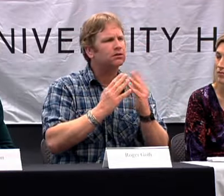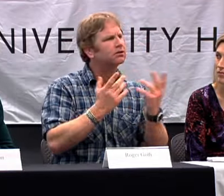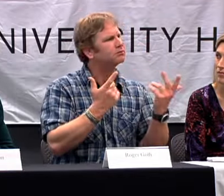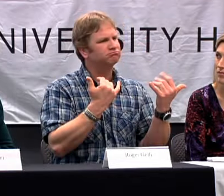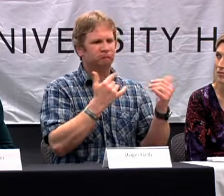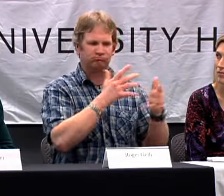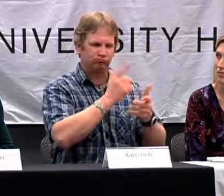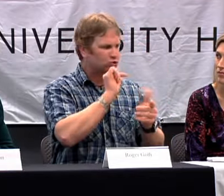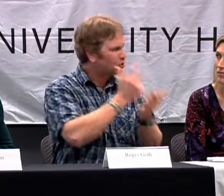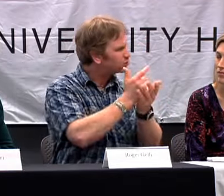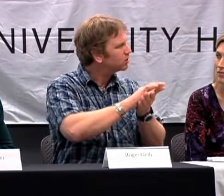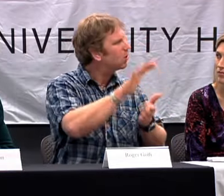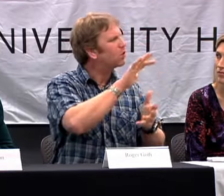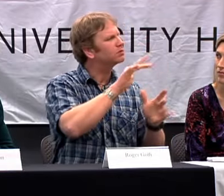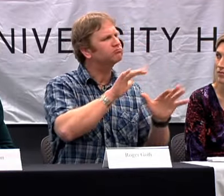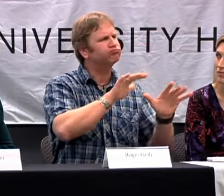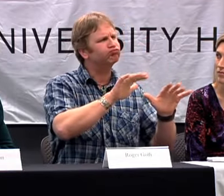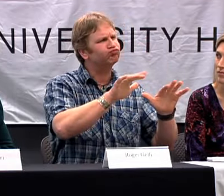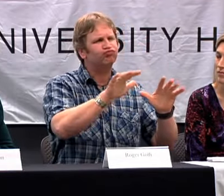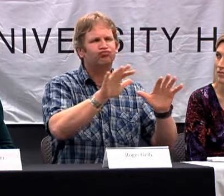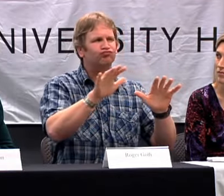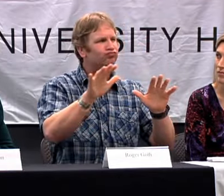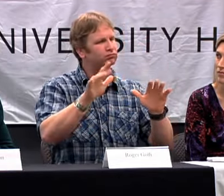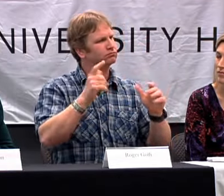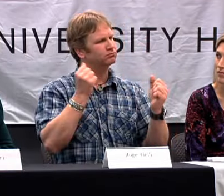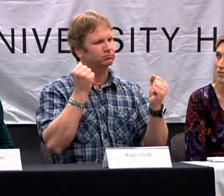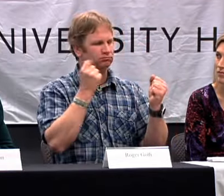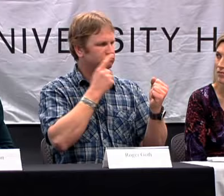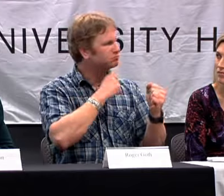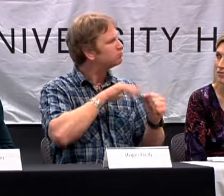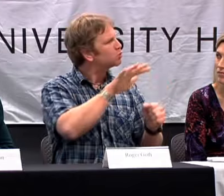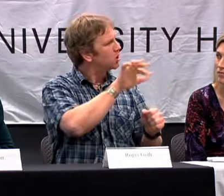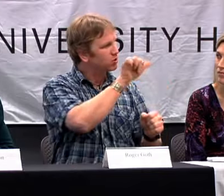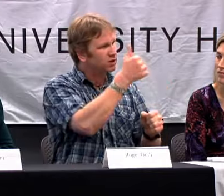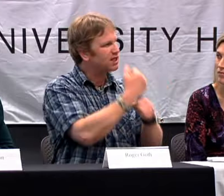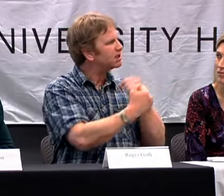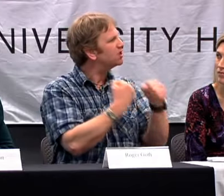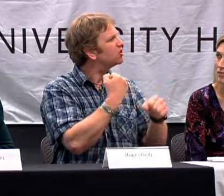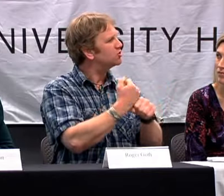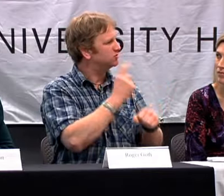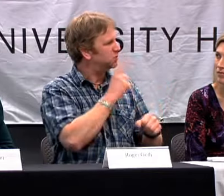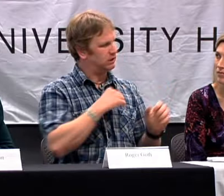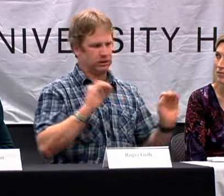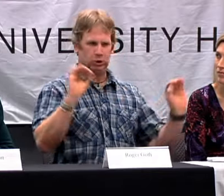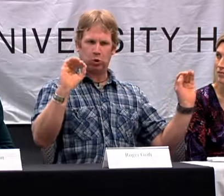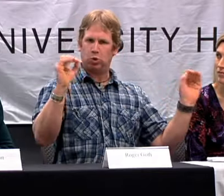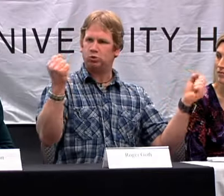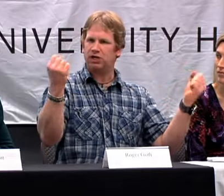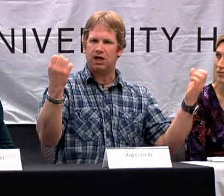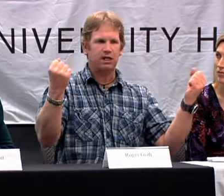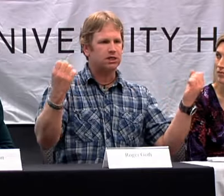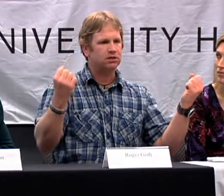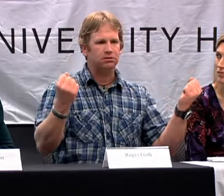COMMUNITY. AND SO I GRADUATED COLLEGE AND I THINK ABOUT 10 YEARS